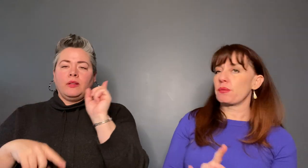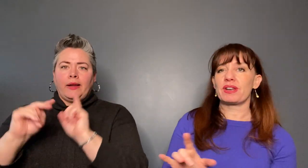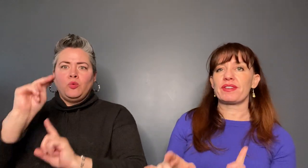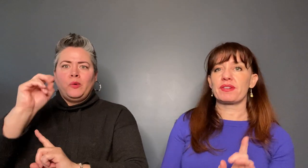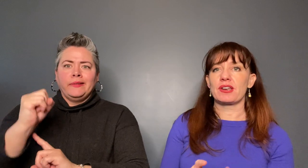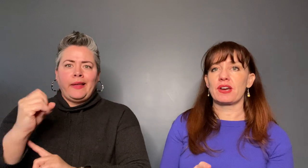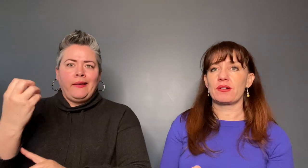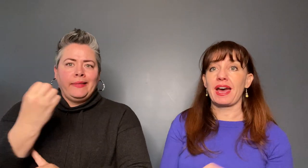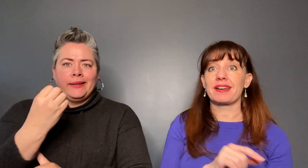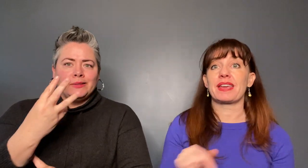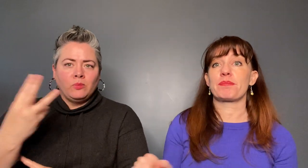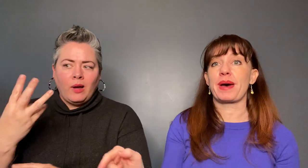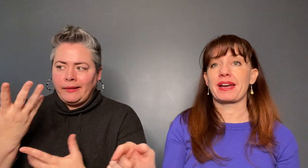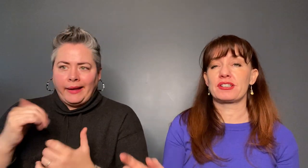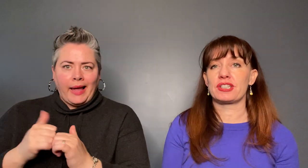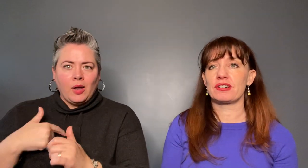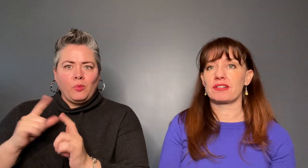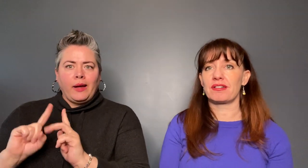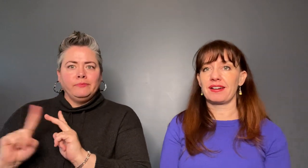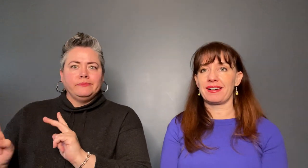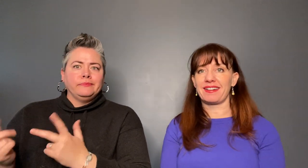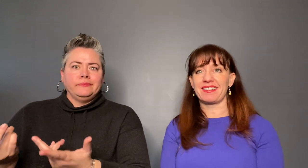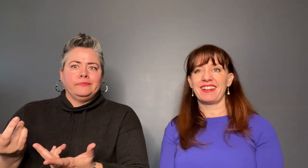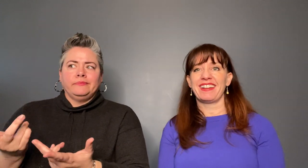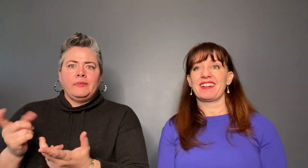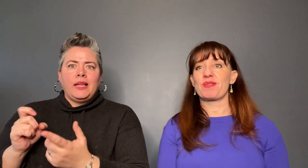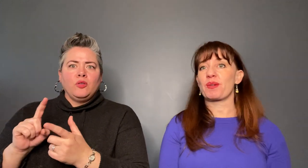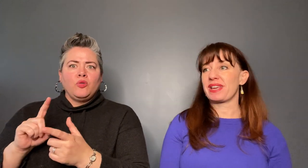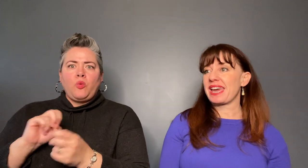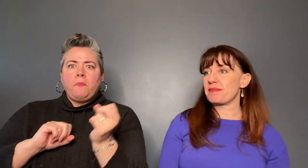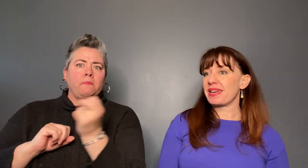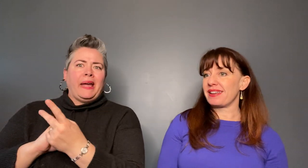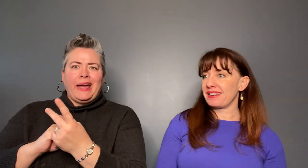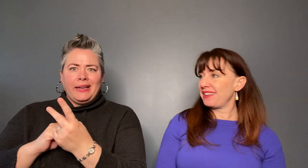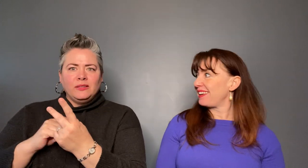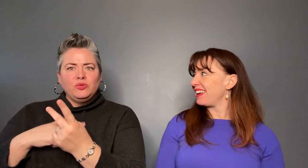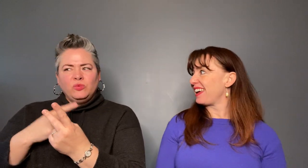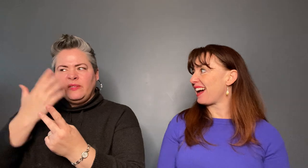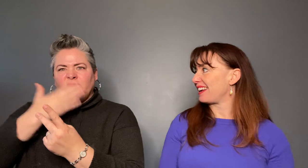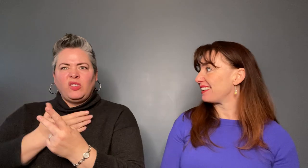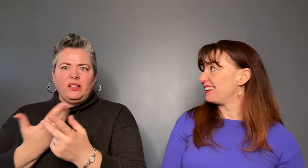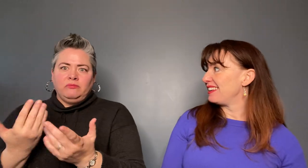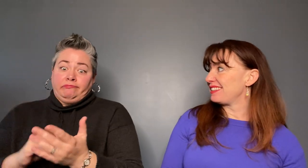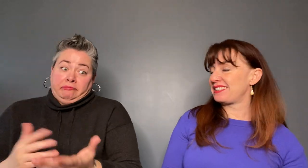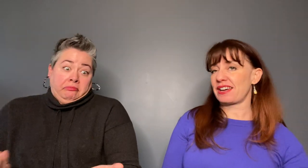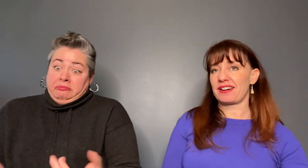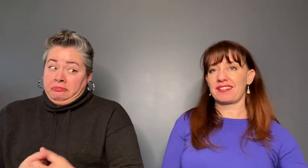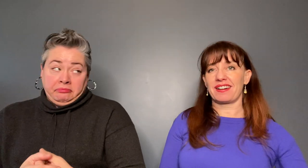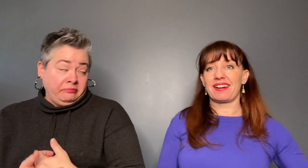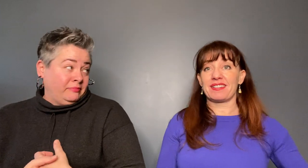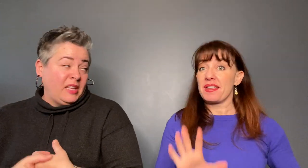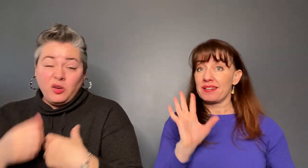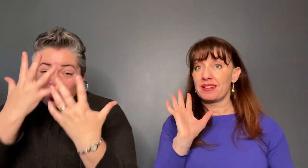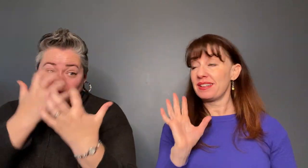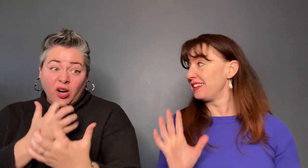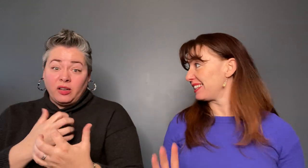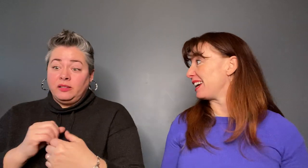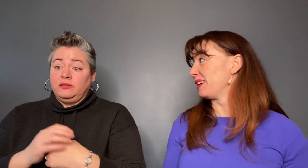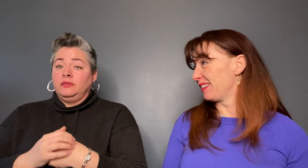would have even known how to get back to where we came in. When Darren turned off the